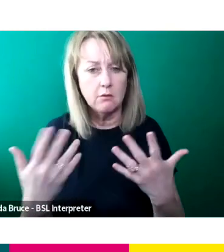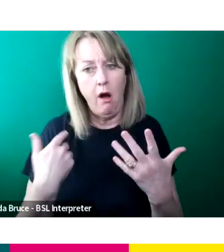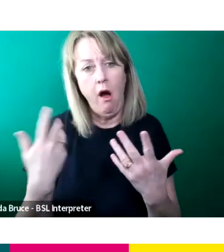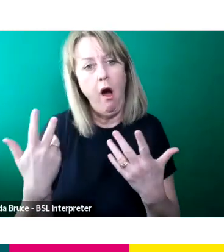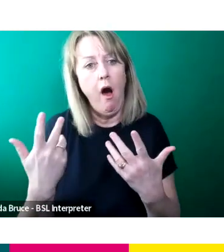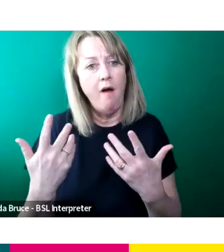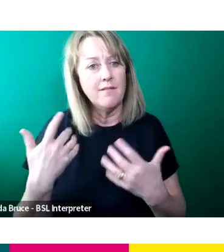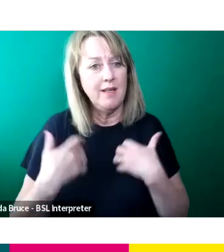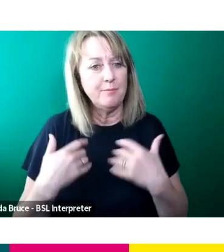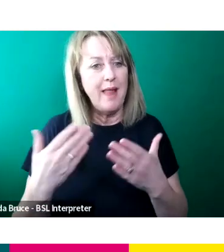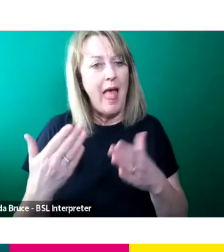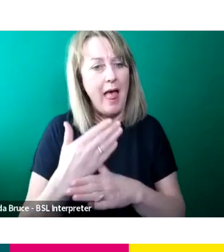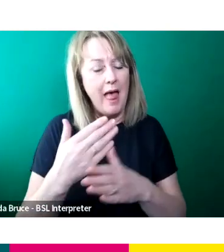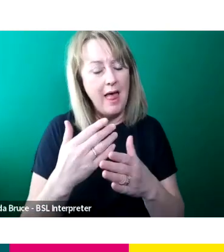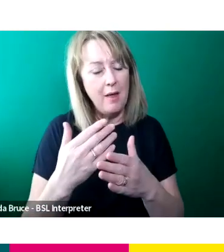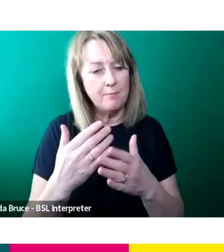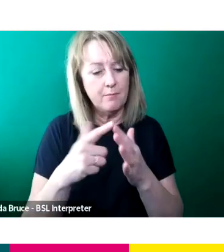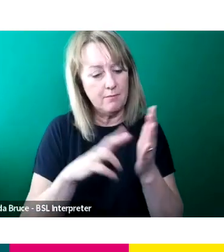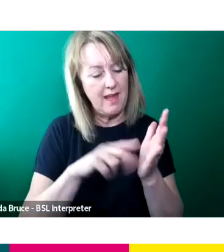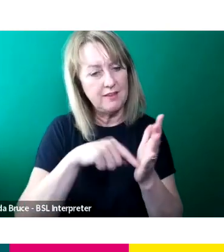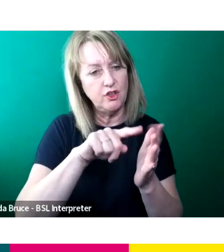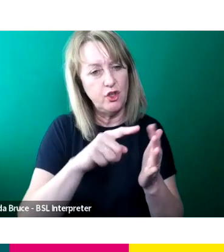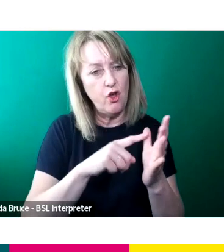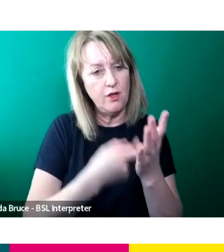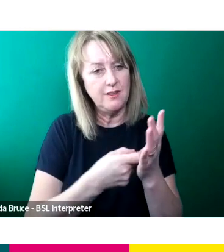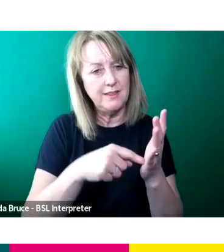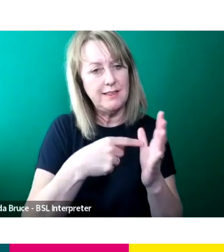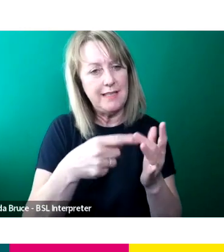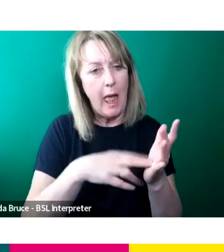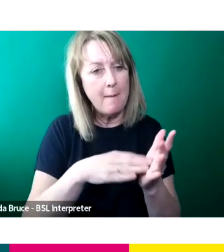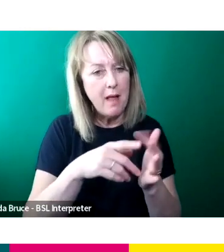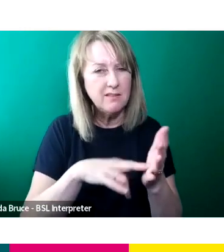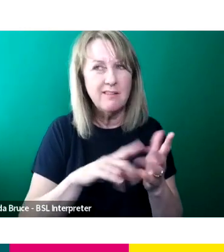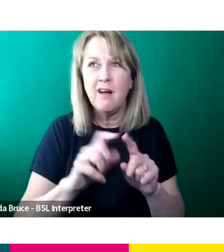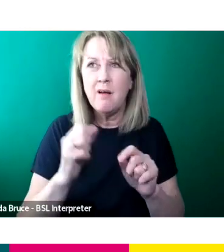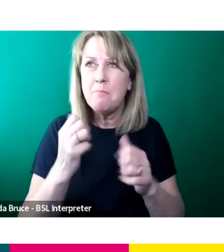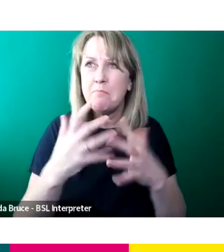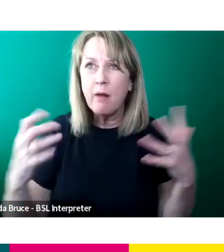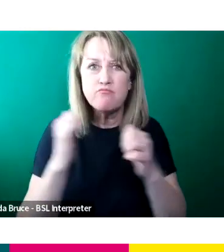So Take Me Out, The Chase, Big Brother, the circle all together now, which is a big singing